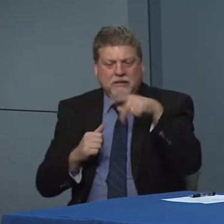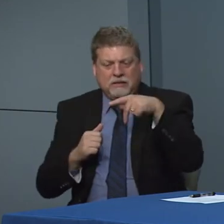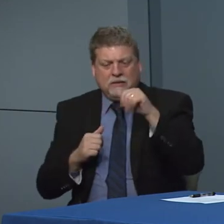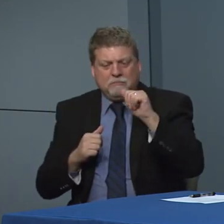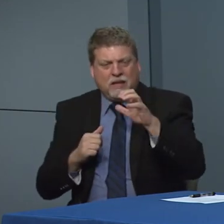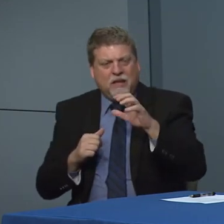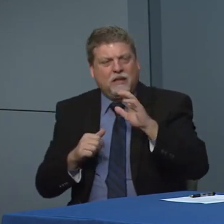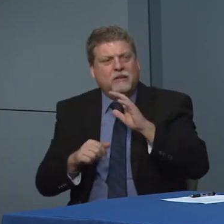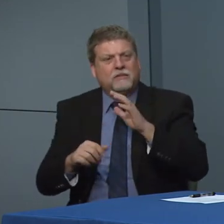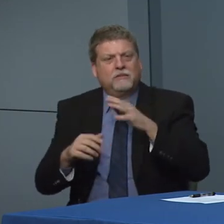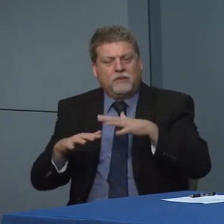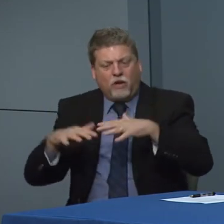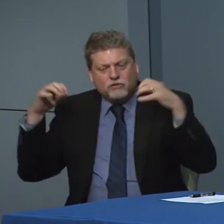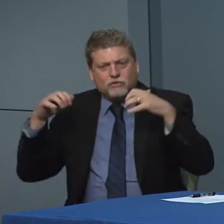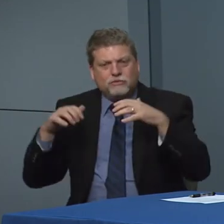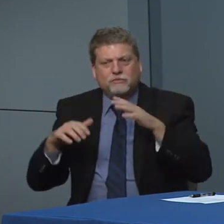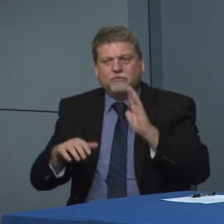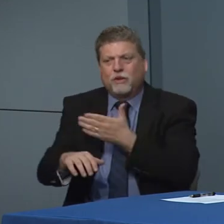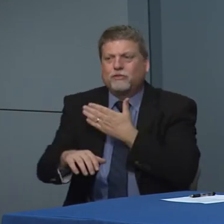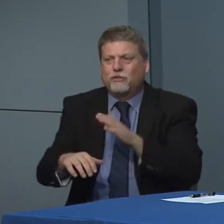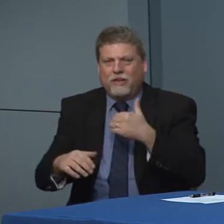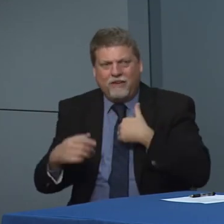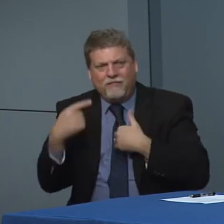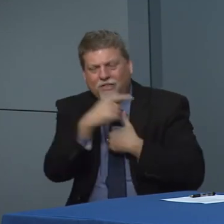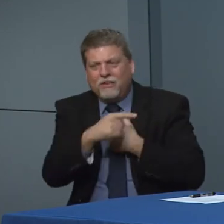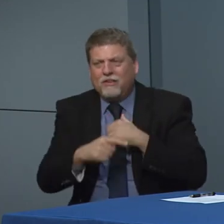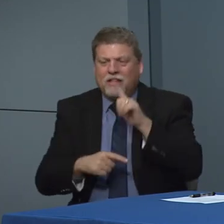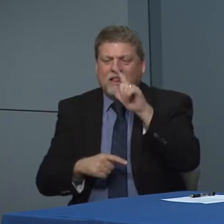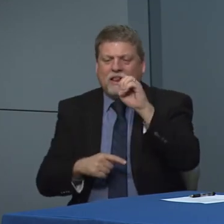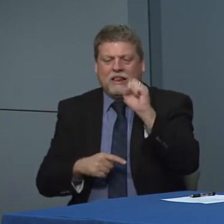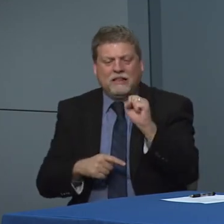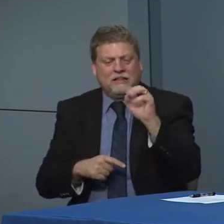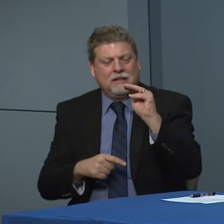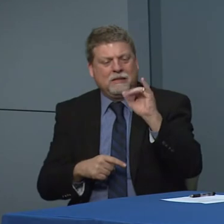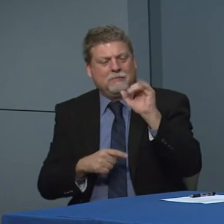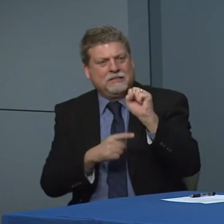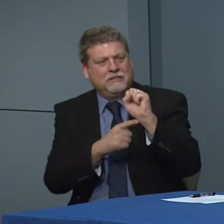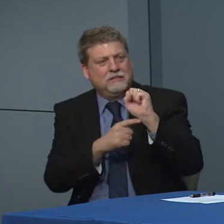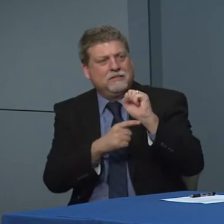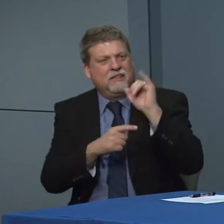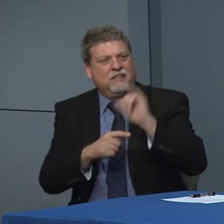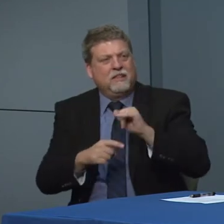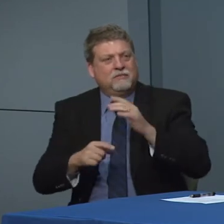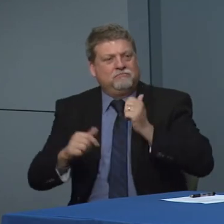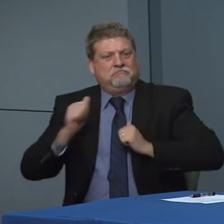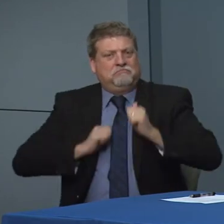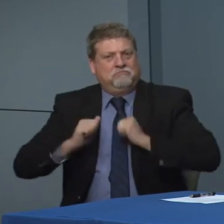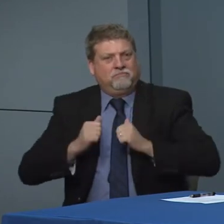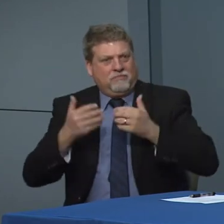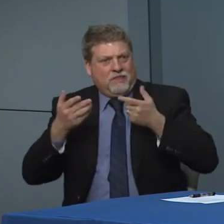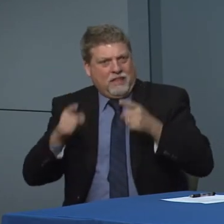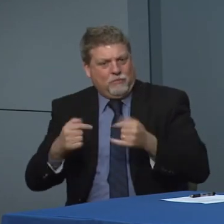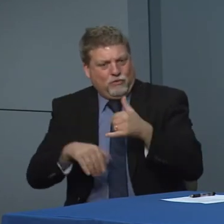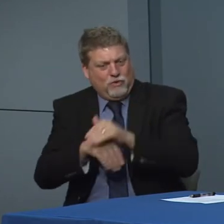playing. If people are going to continue and these are going to continue to have this kind of gatherings despite that advice.